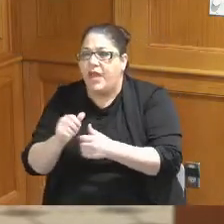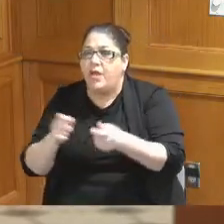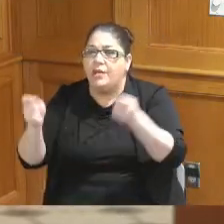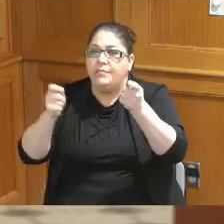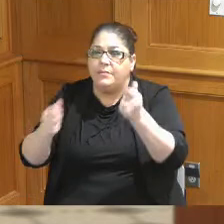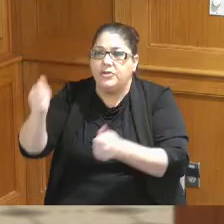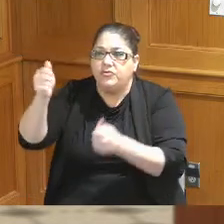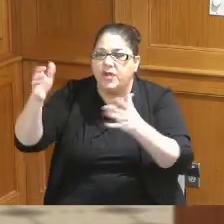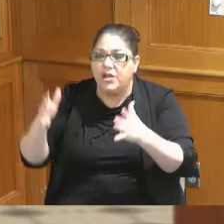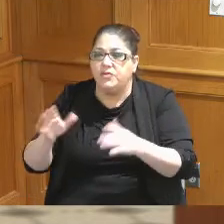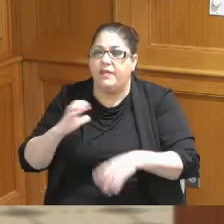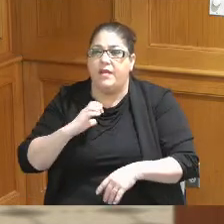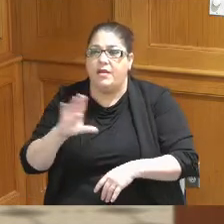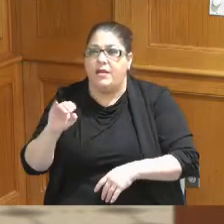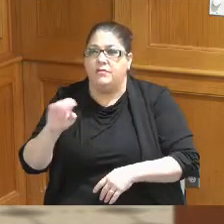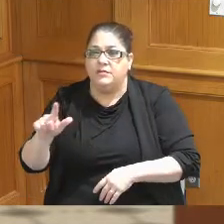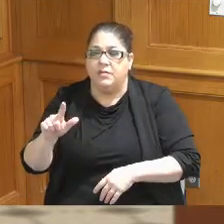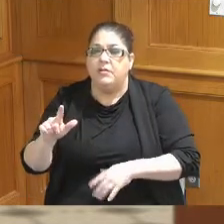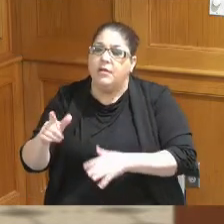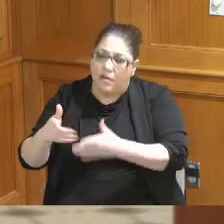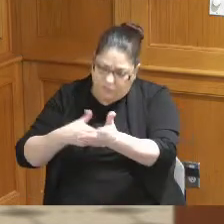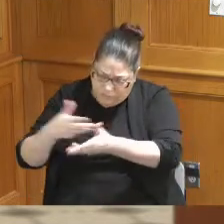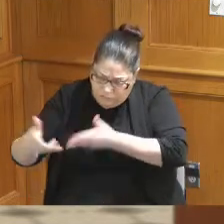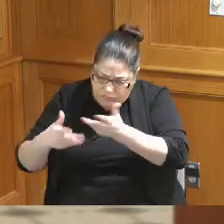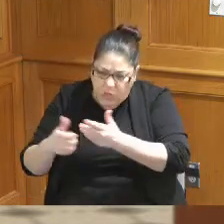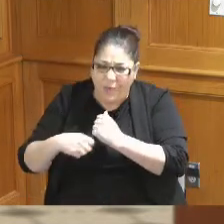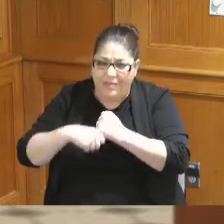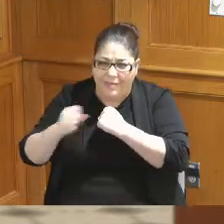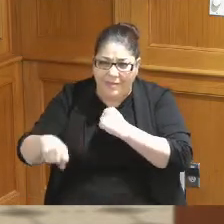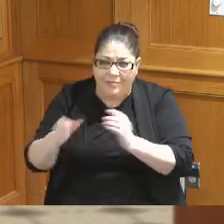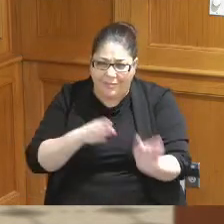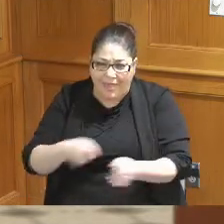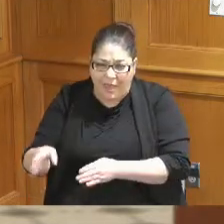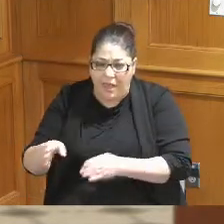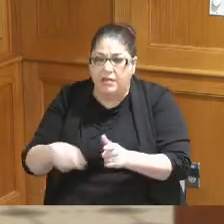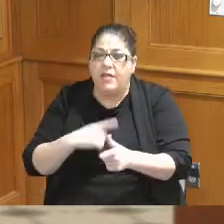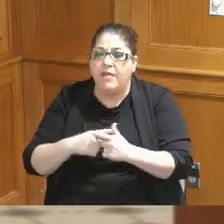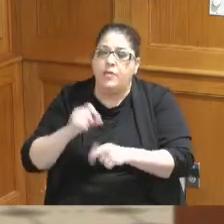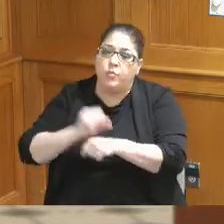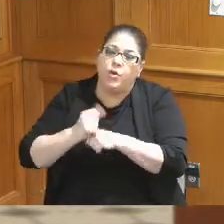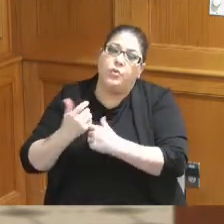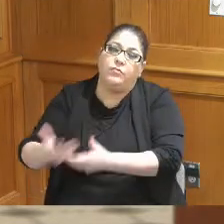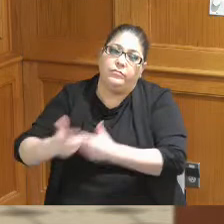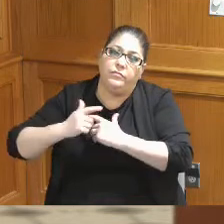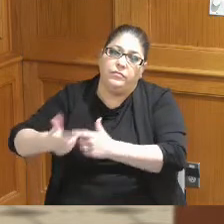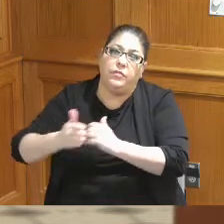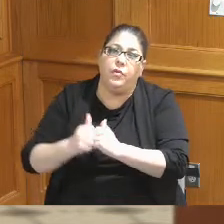with their councils help come up with an extensive plan and then work with them on a continuing basis